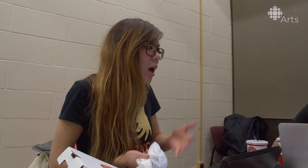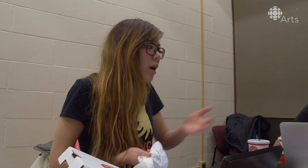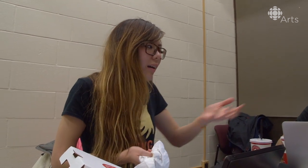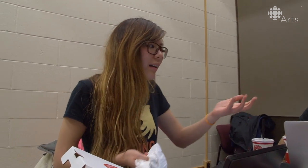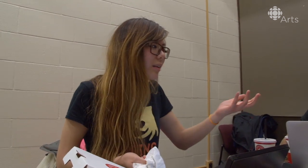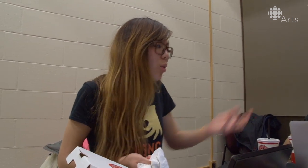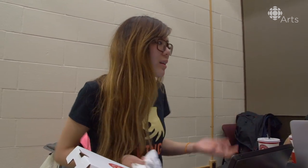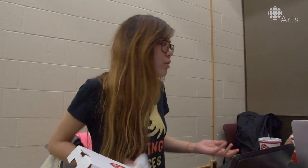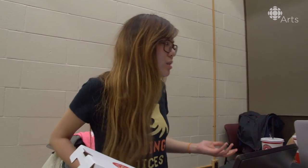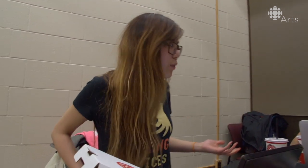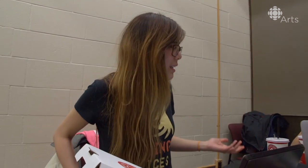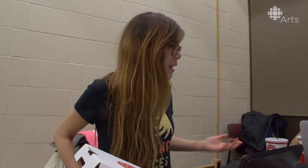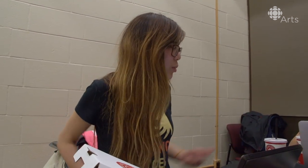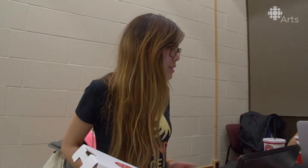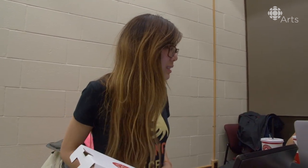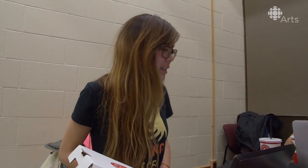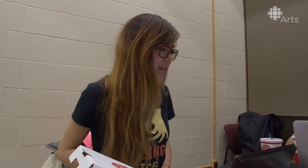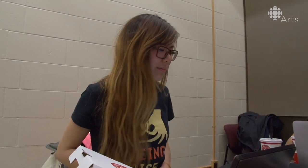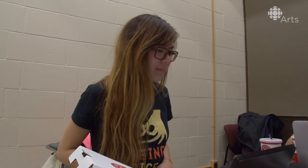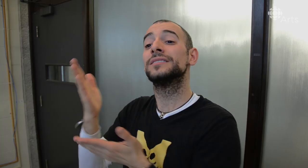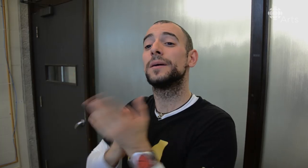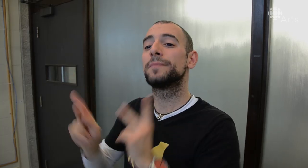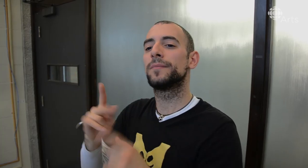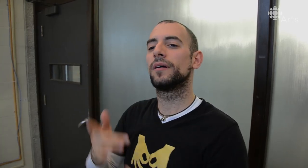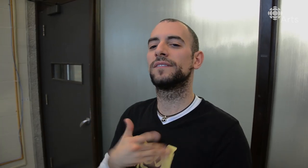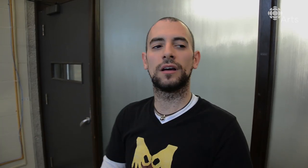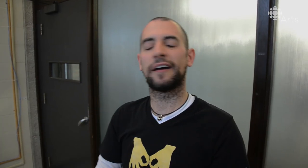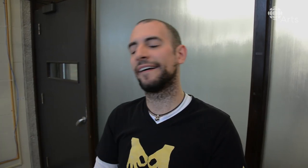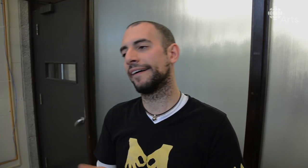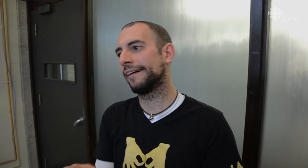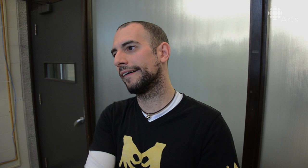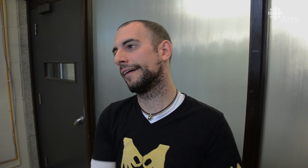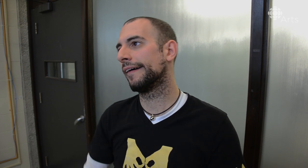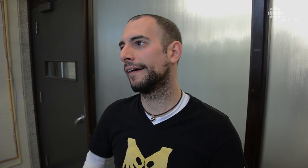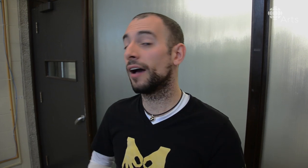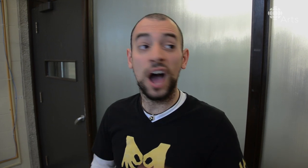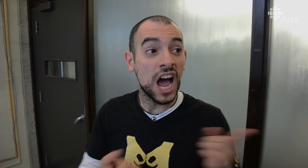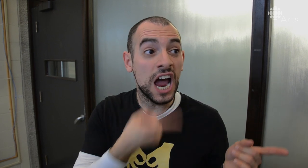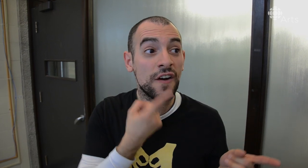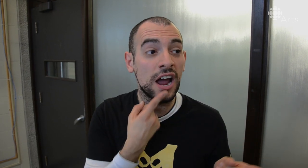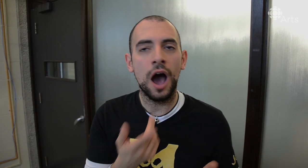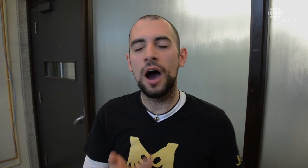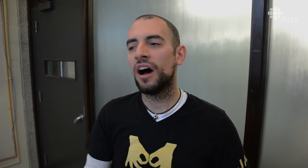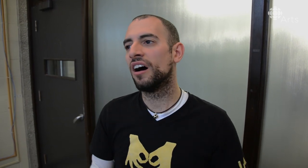Like--No! They're just flakey? What's the deal!? [Jack] Sometimes they feel like “Ugh, it's a hearing theatre group,